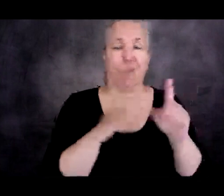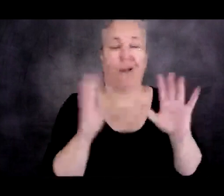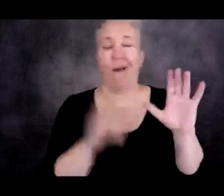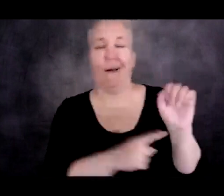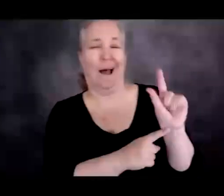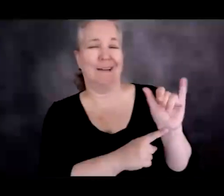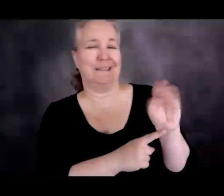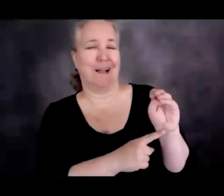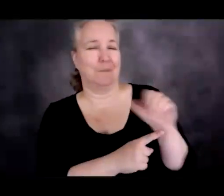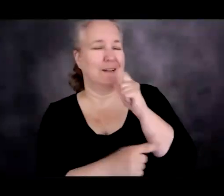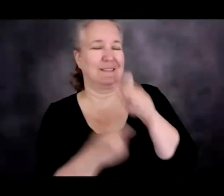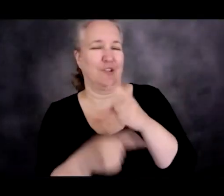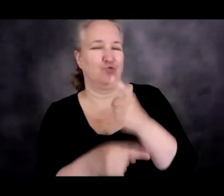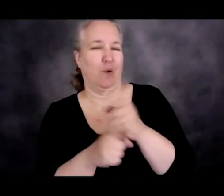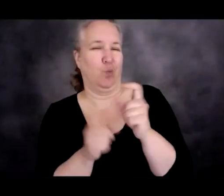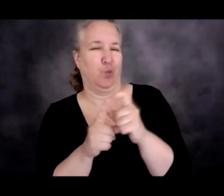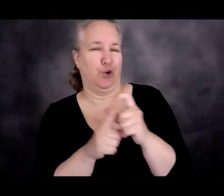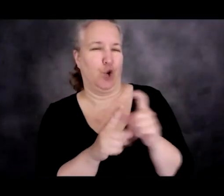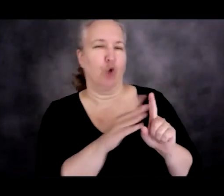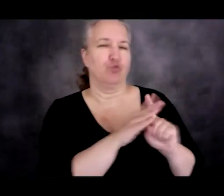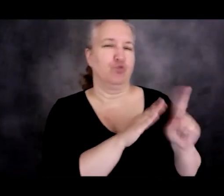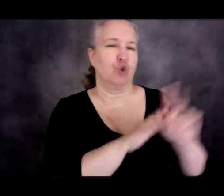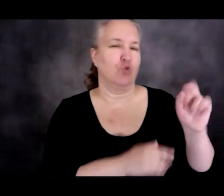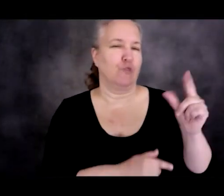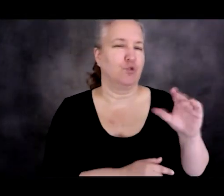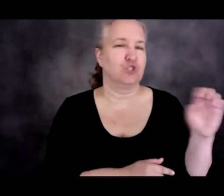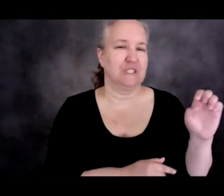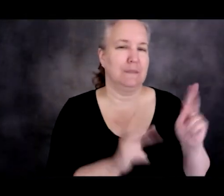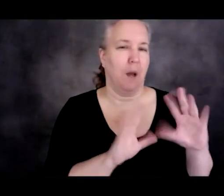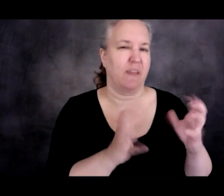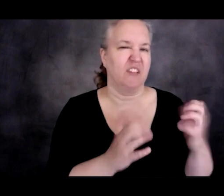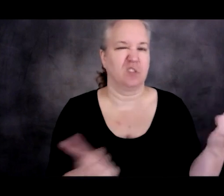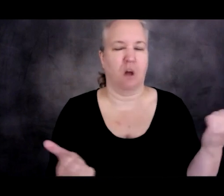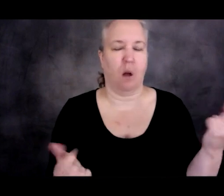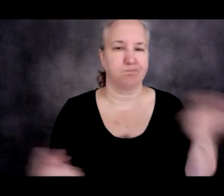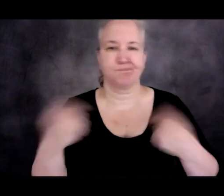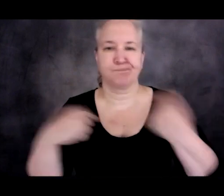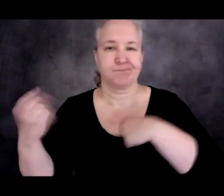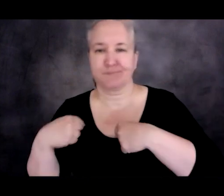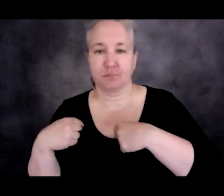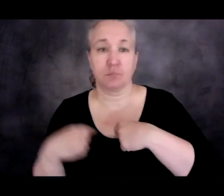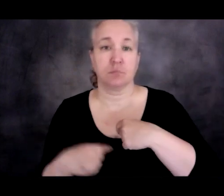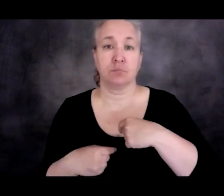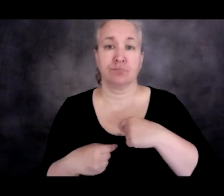but the refugee populations and have not had a kind of xenophobic backlash.